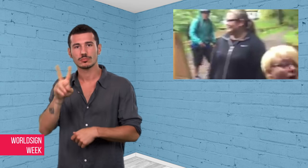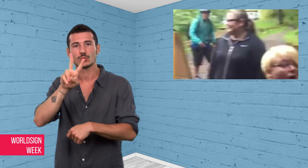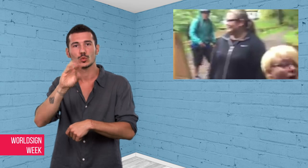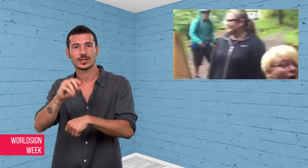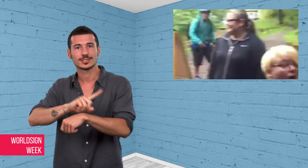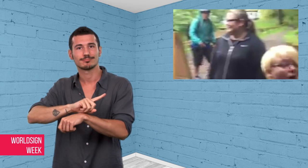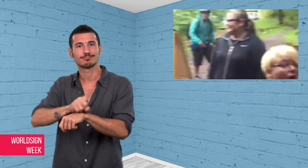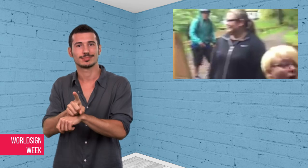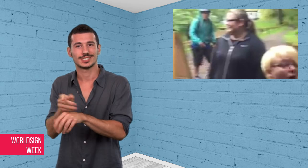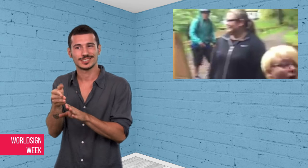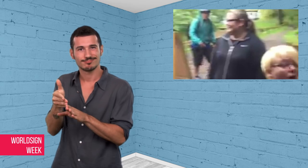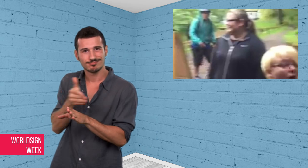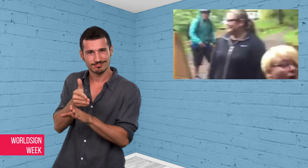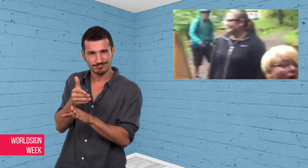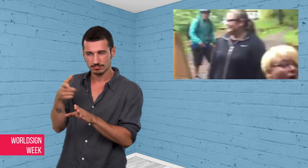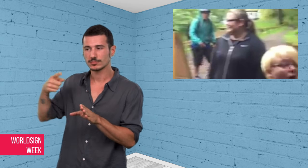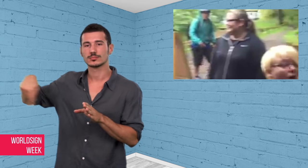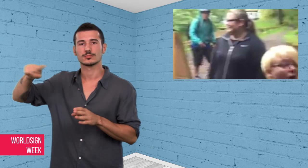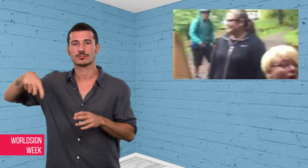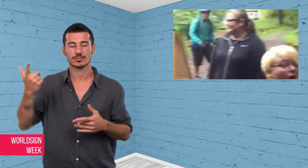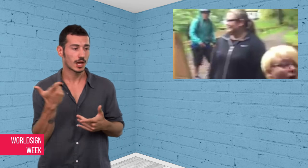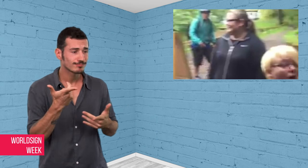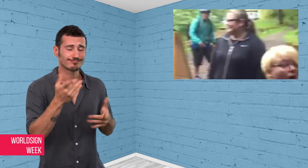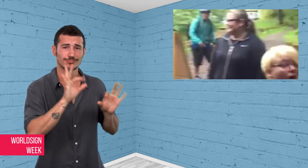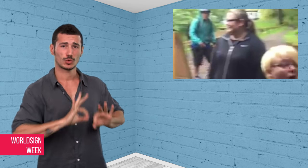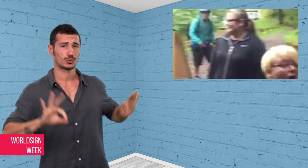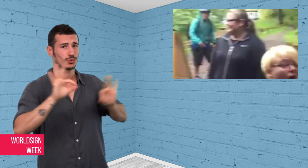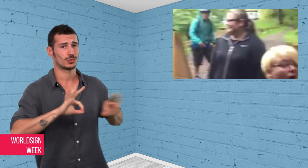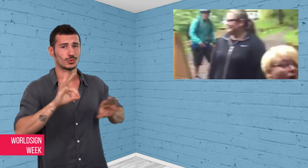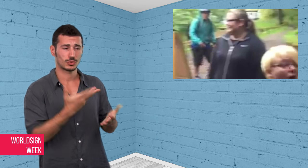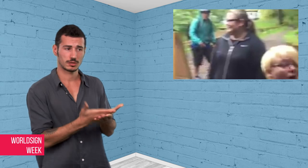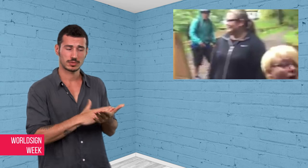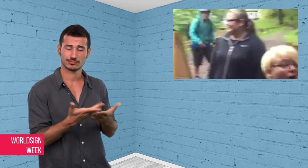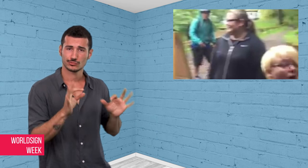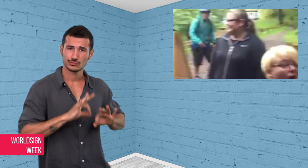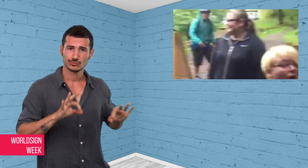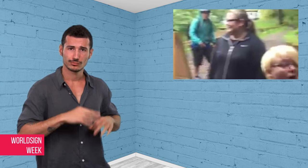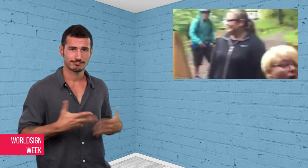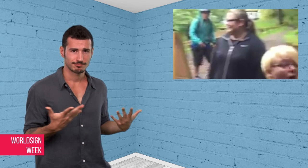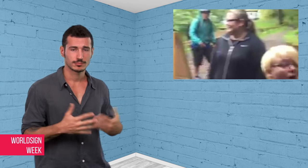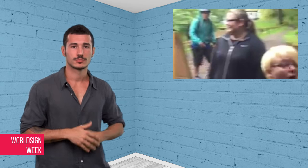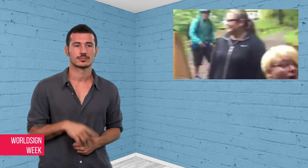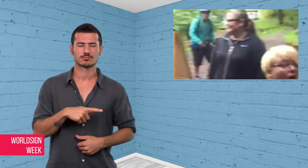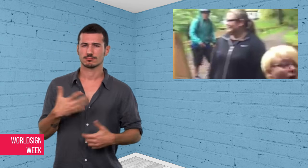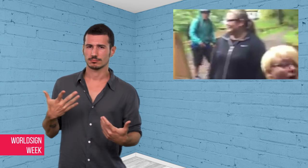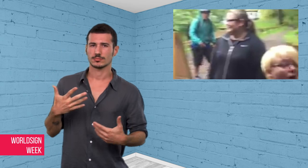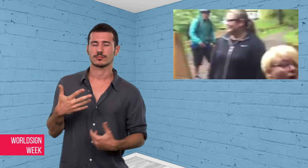earlier but they were told 20 minutes after